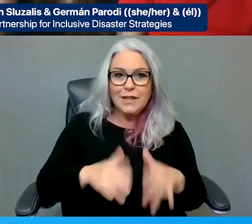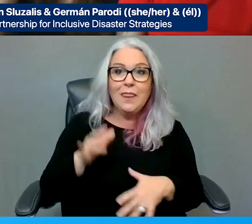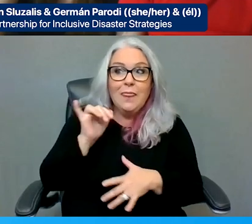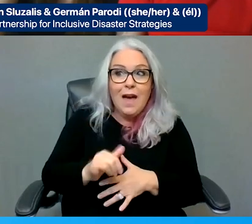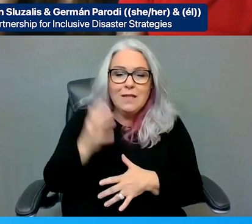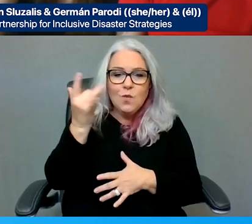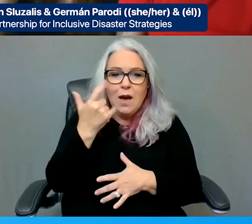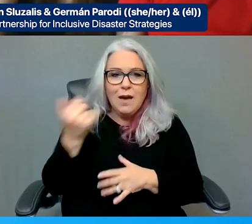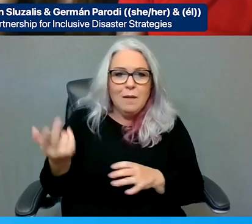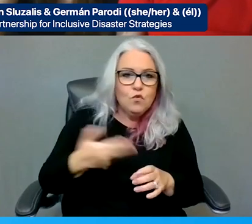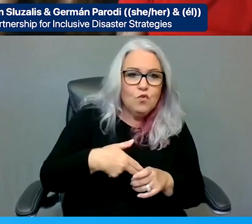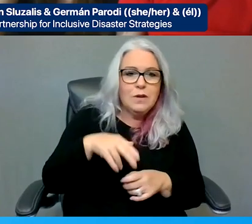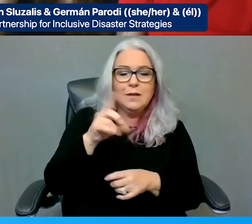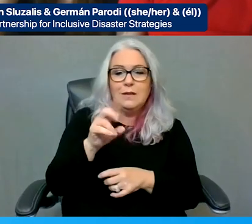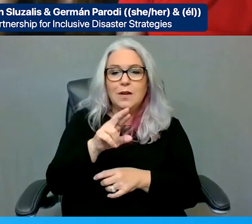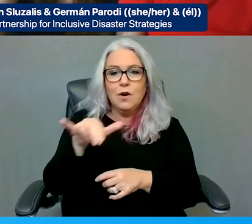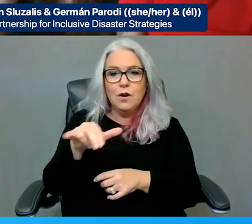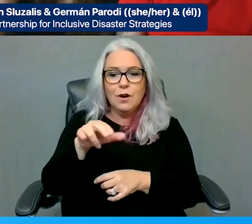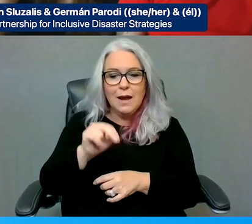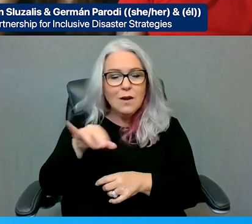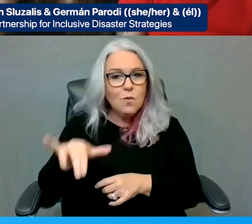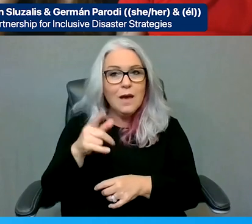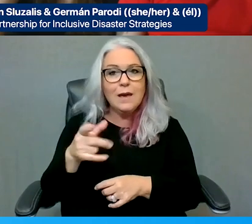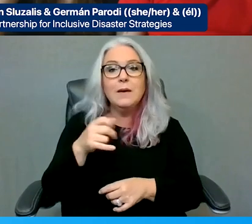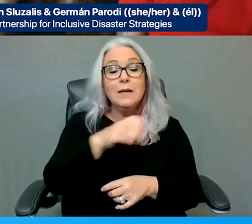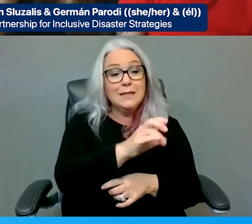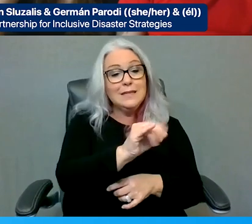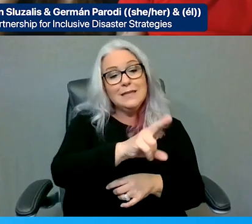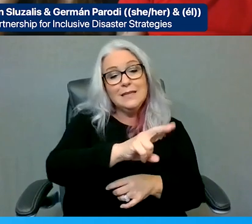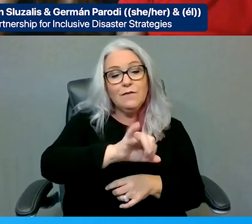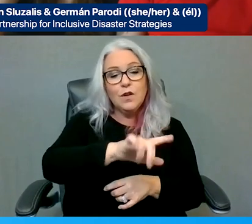evidences a shift in the commitment and the fact the civil rights work is so compelling for all of us, you